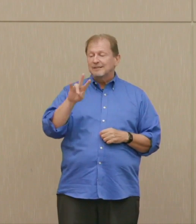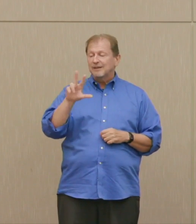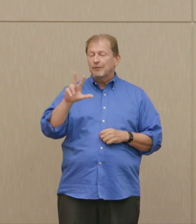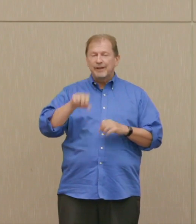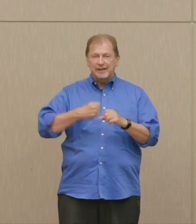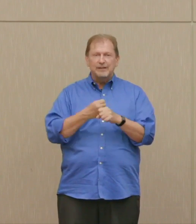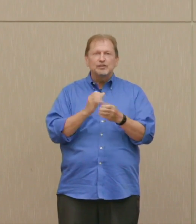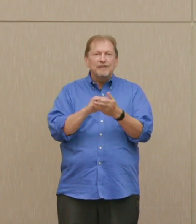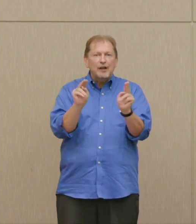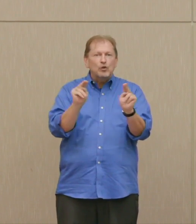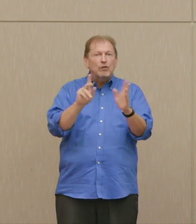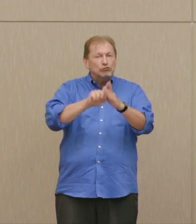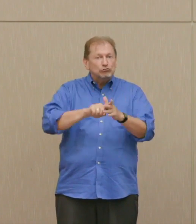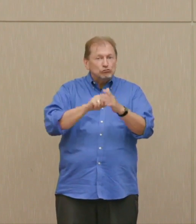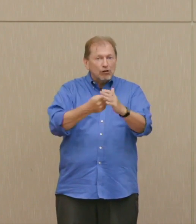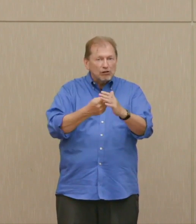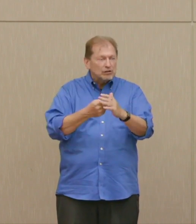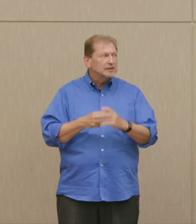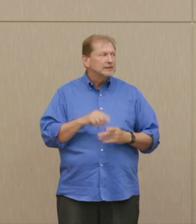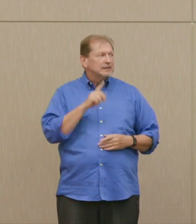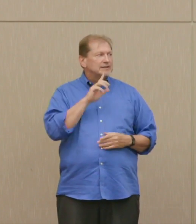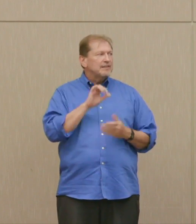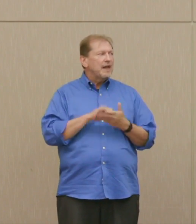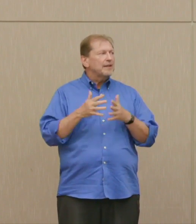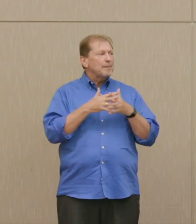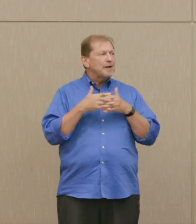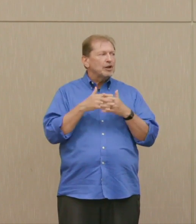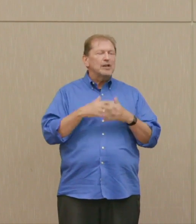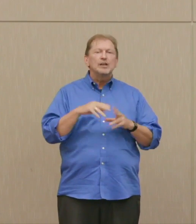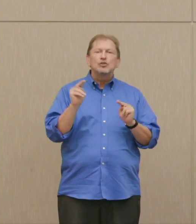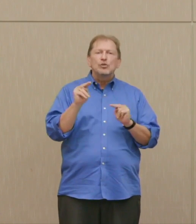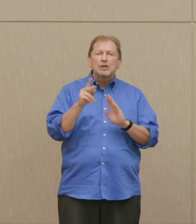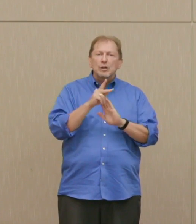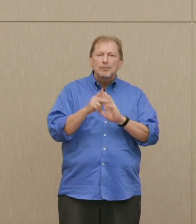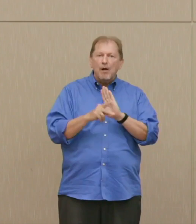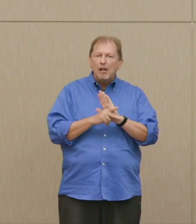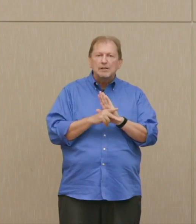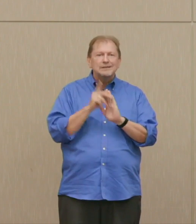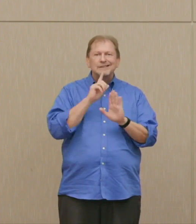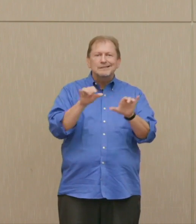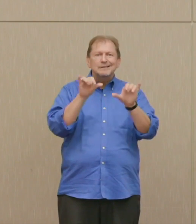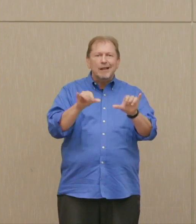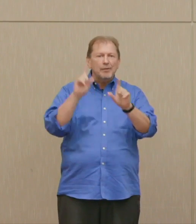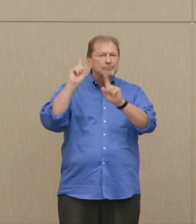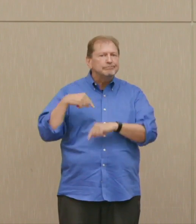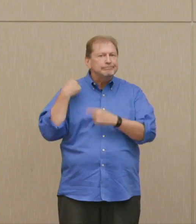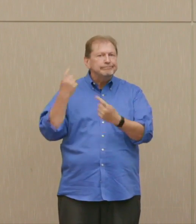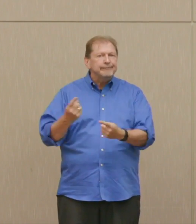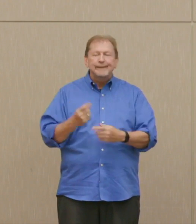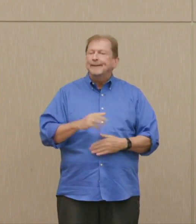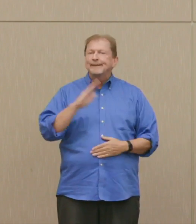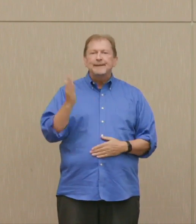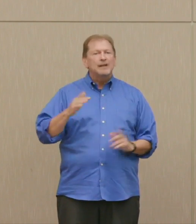is that American nuclear policy has never really varied, and it's never been what the